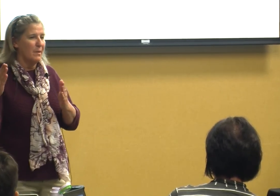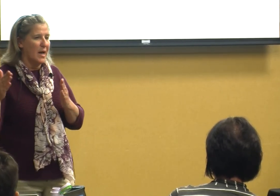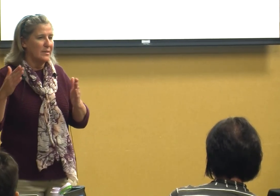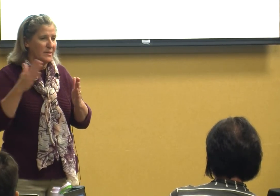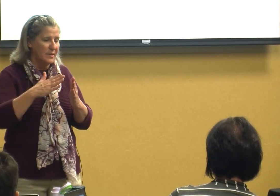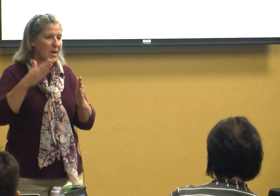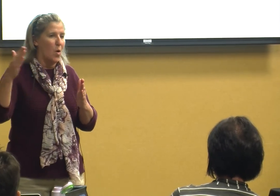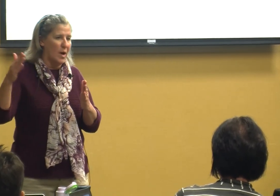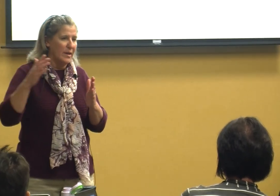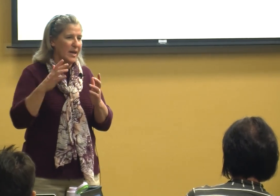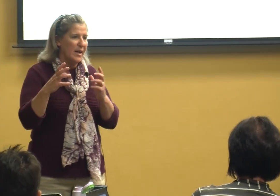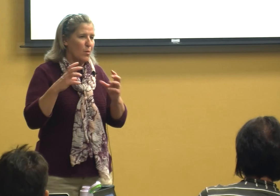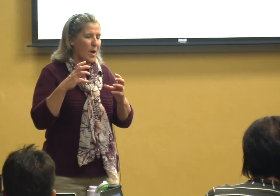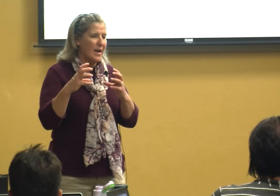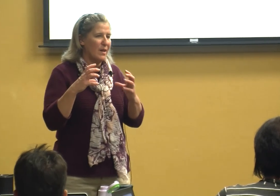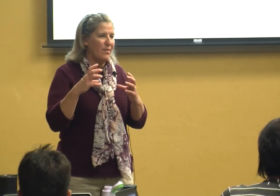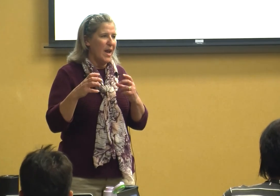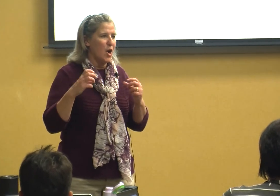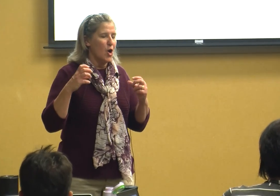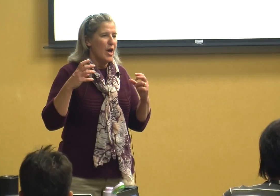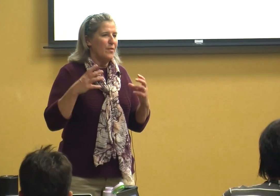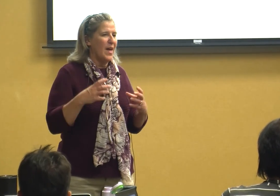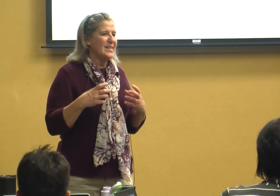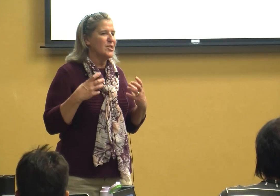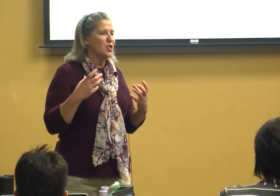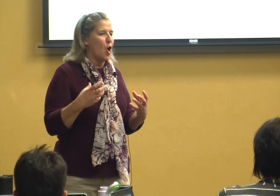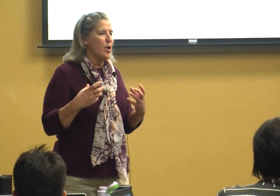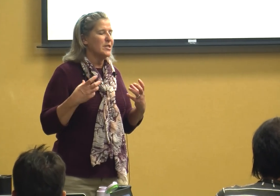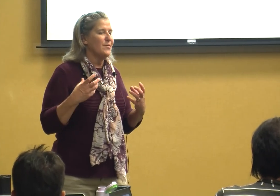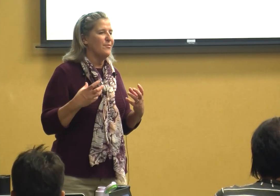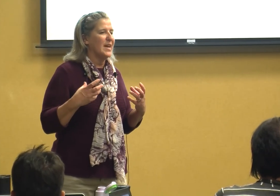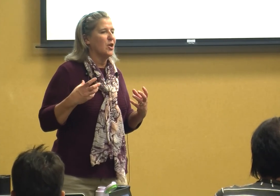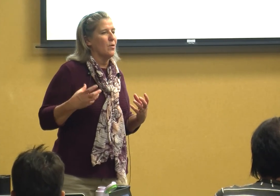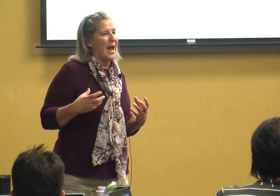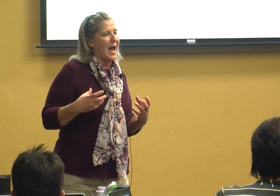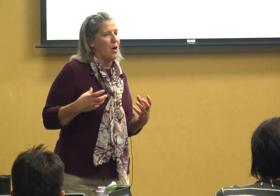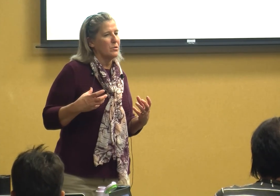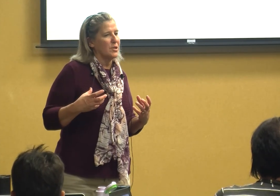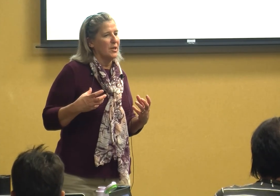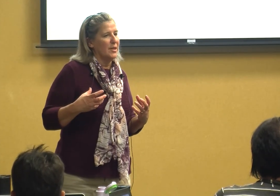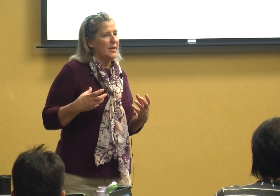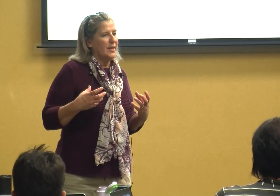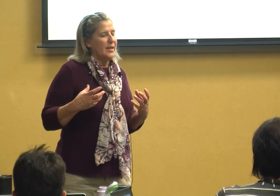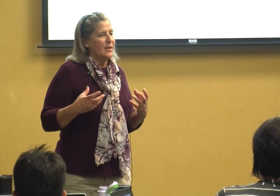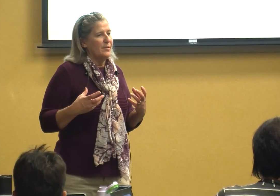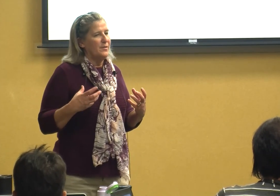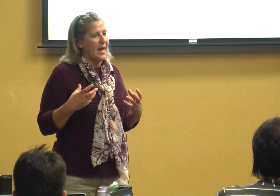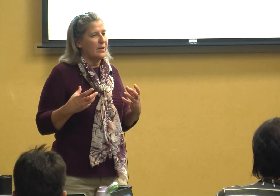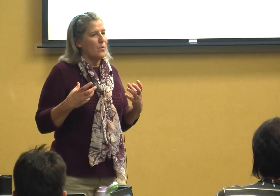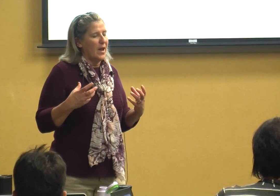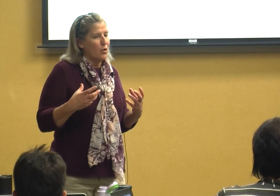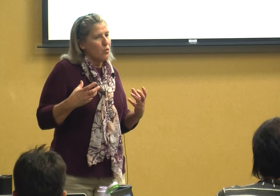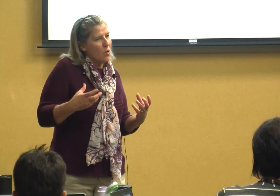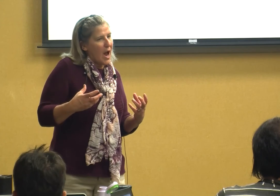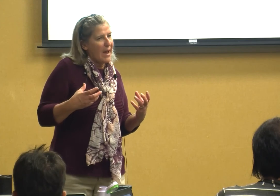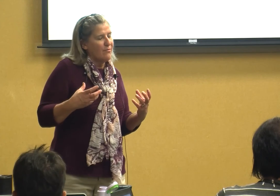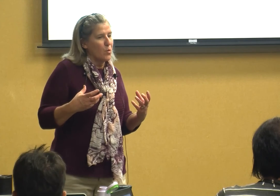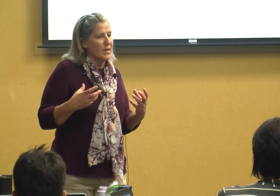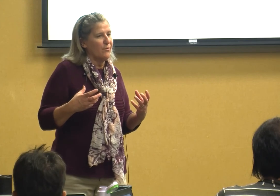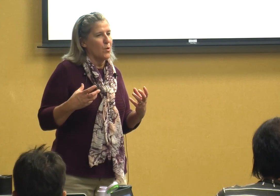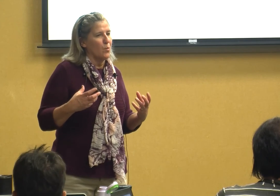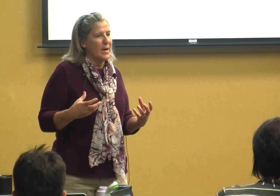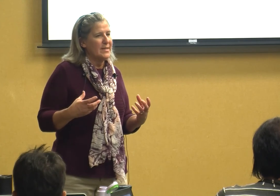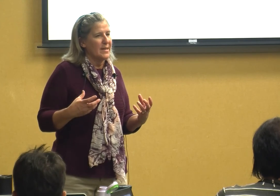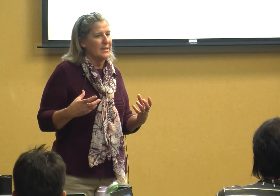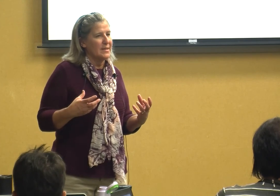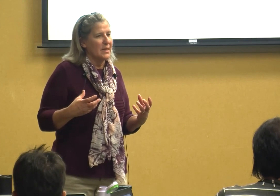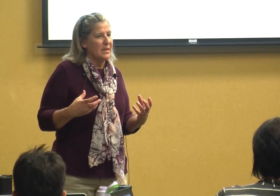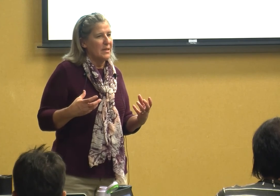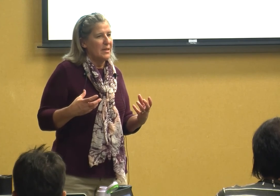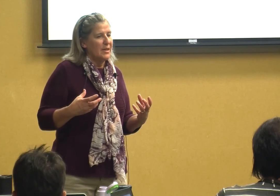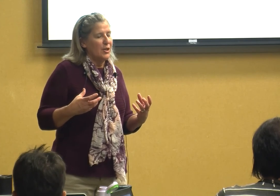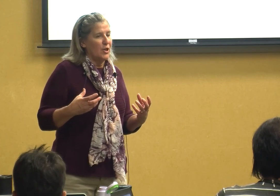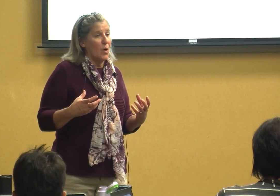and on right in there they start to figure out that they cry for different reasons you know